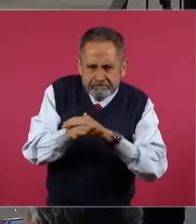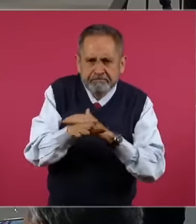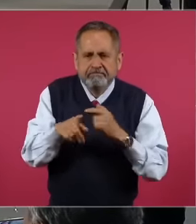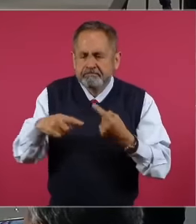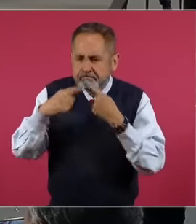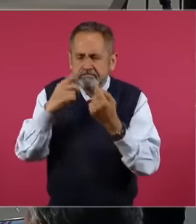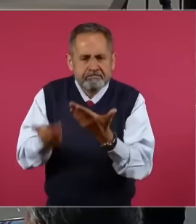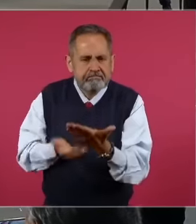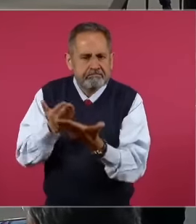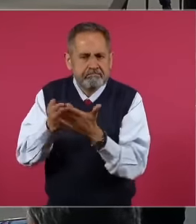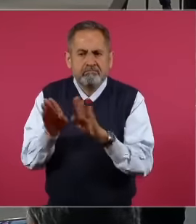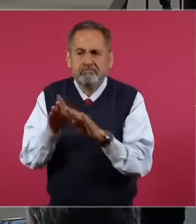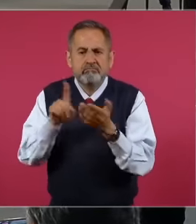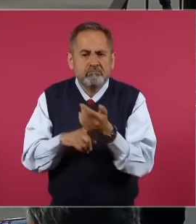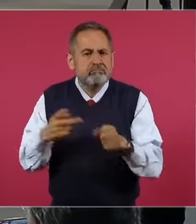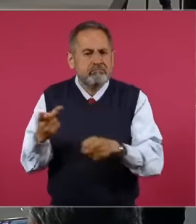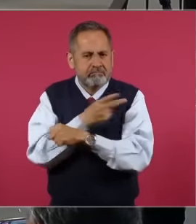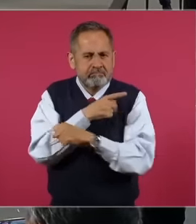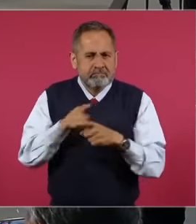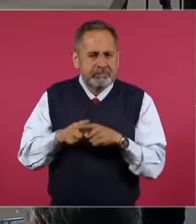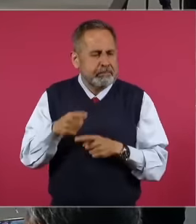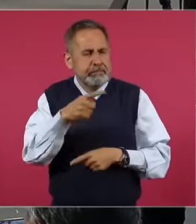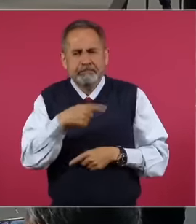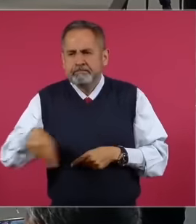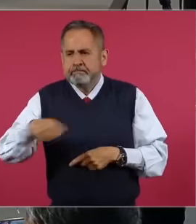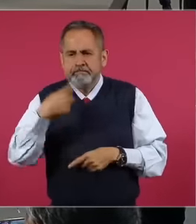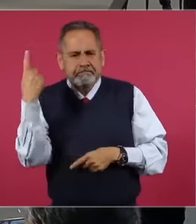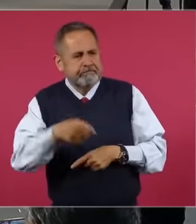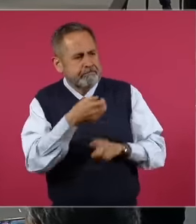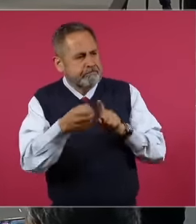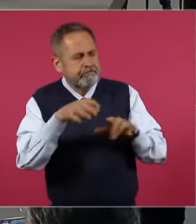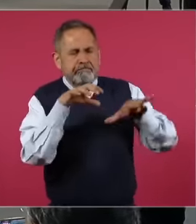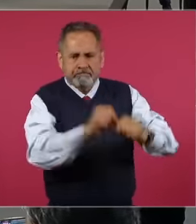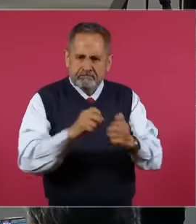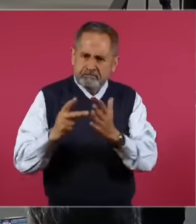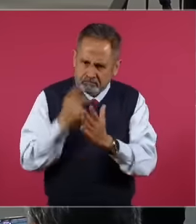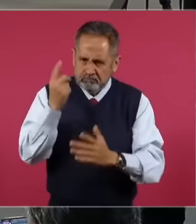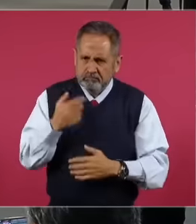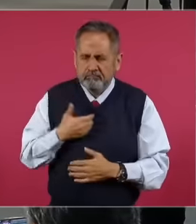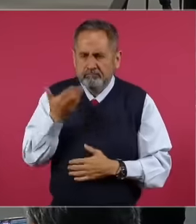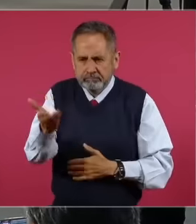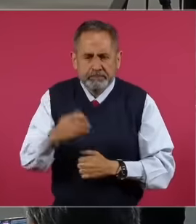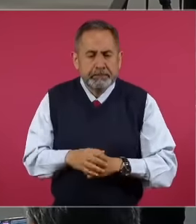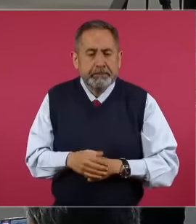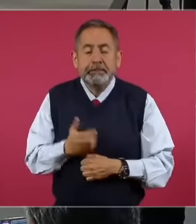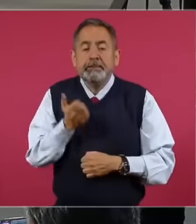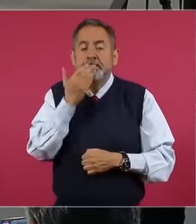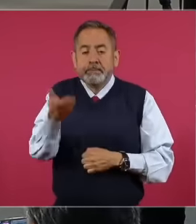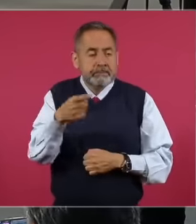on the activation of the arrest warrants reactivation I asked for the trial of the former presidents